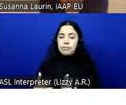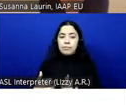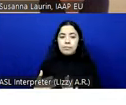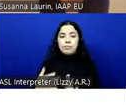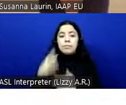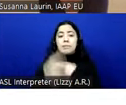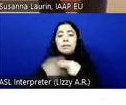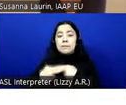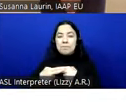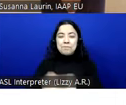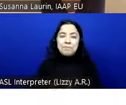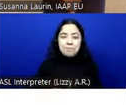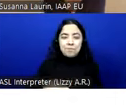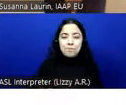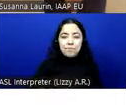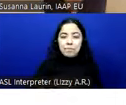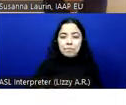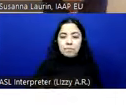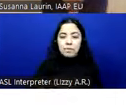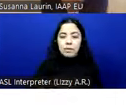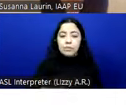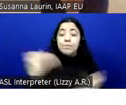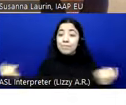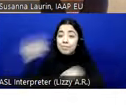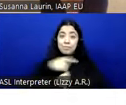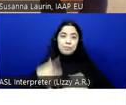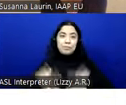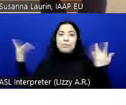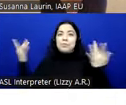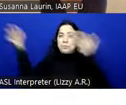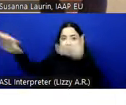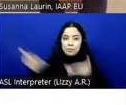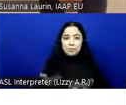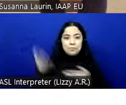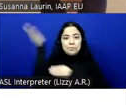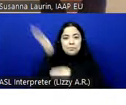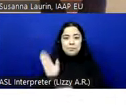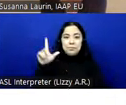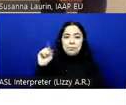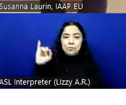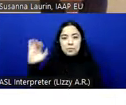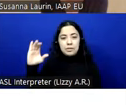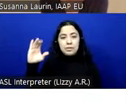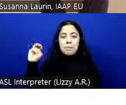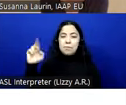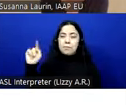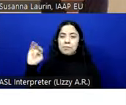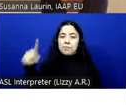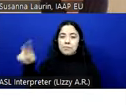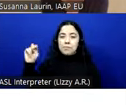Today we are extremely happy to welcome Loïc Martinez Normand from the Universidad Politécnica